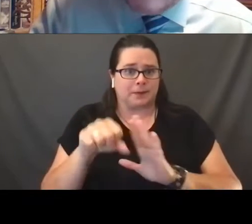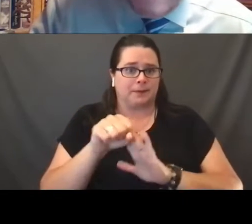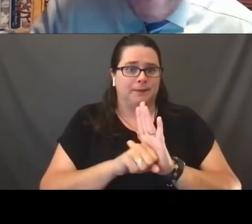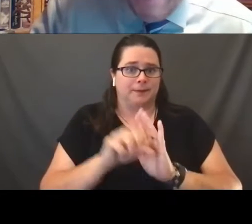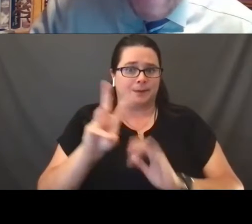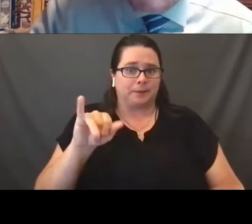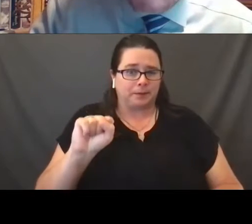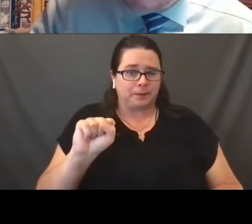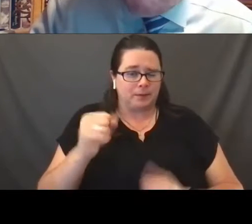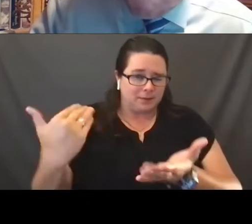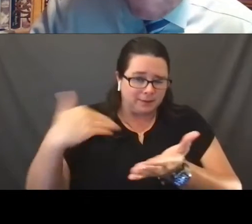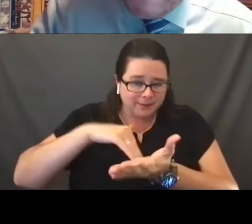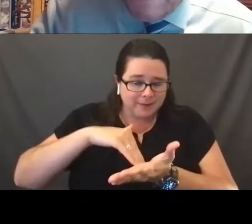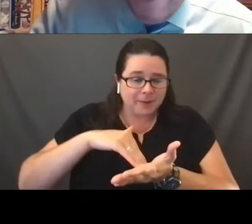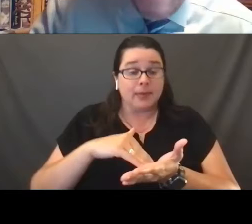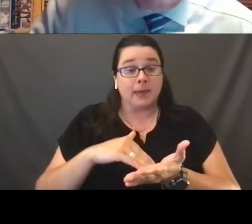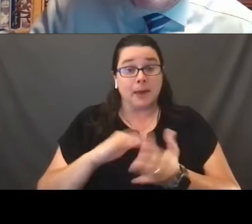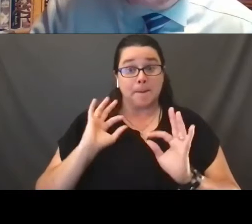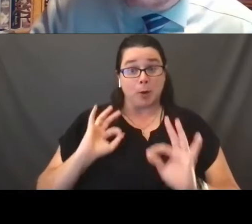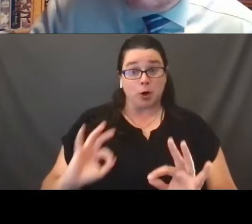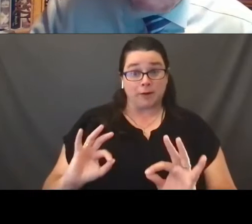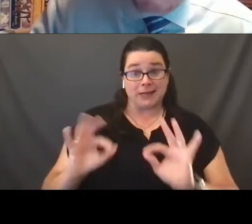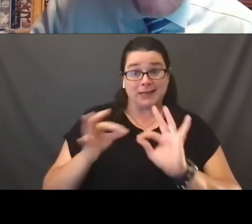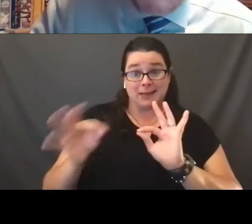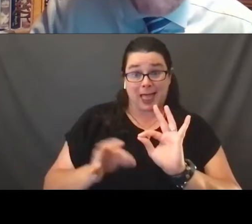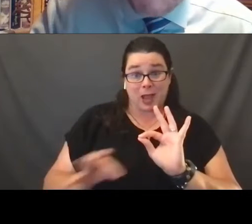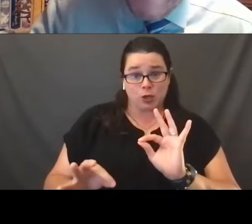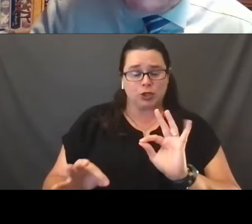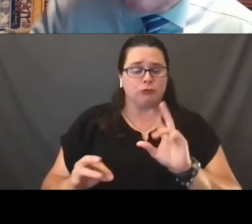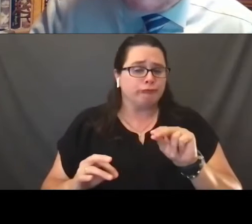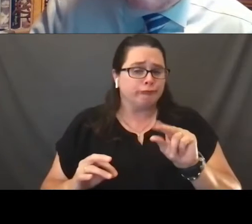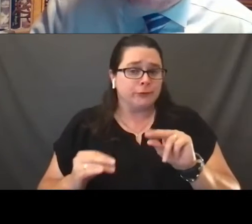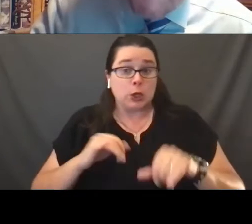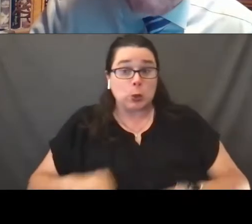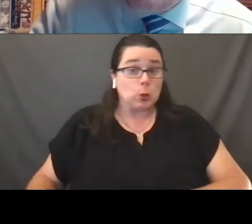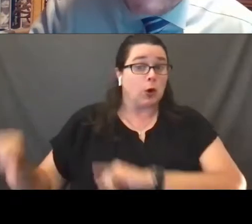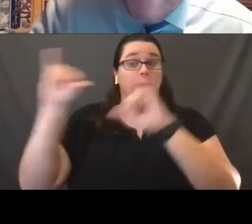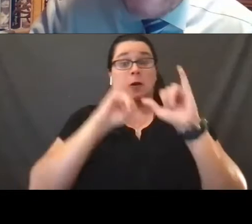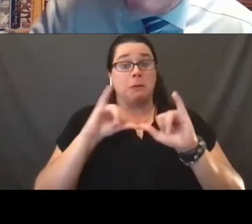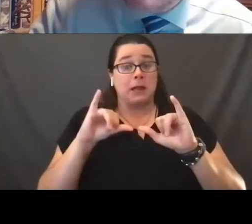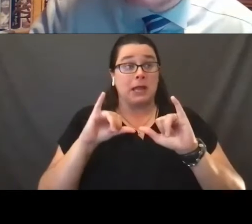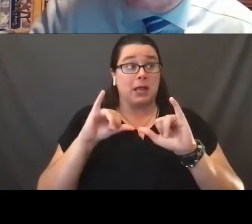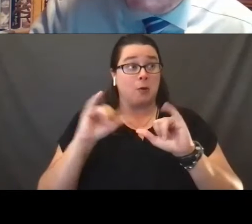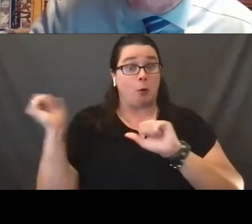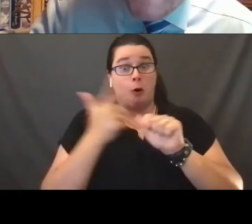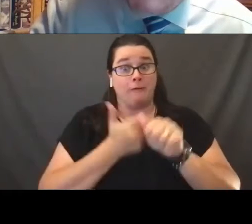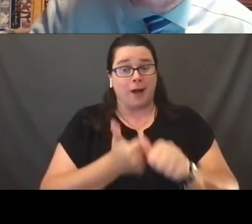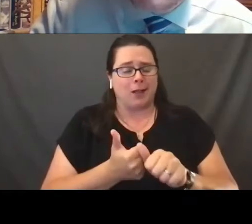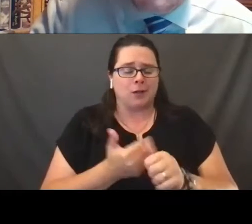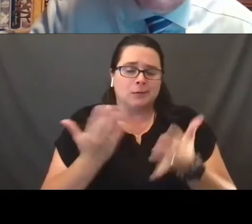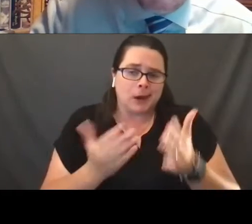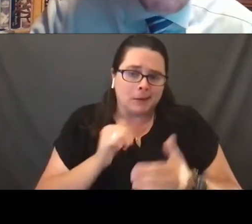Again, is it perfect? Is it uniformly applied? Probably not. And that's the reason why you continue